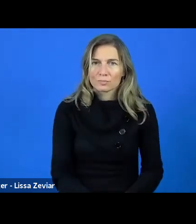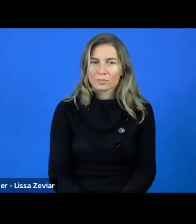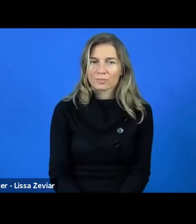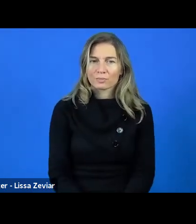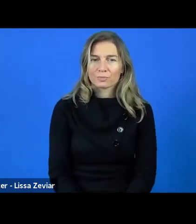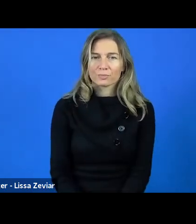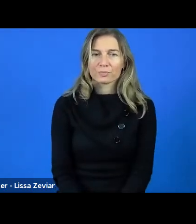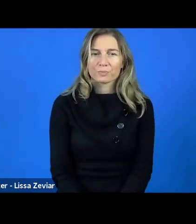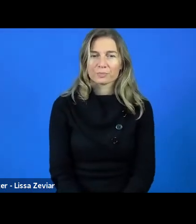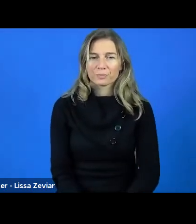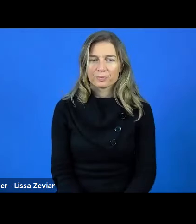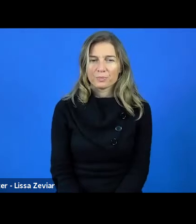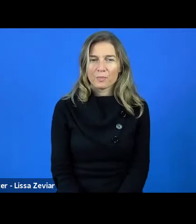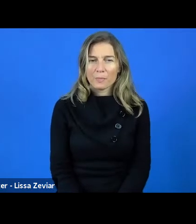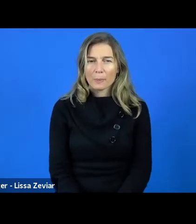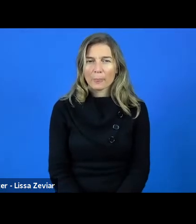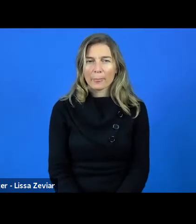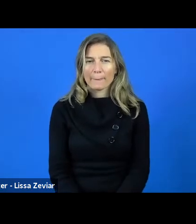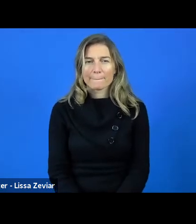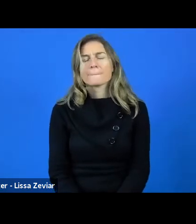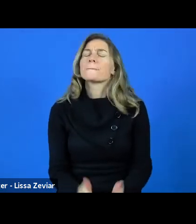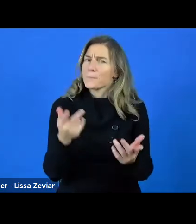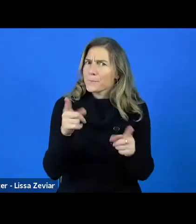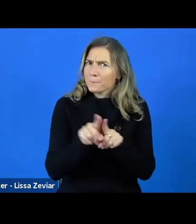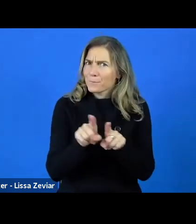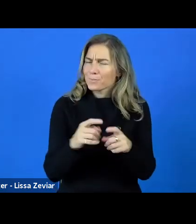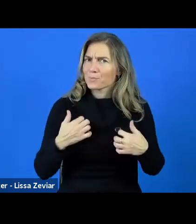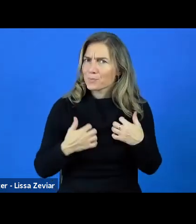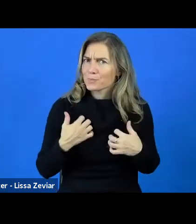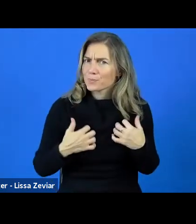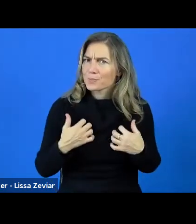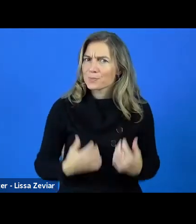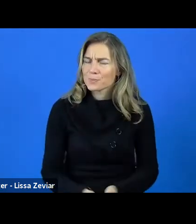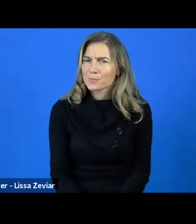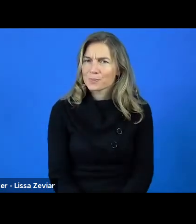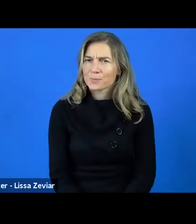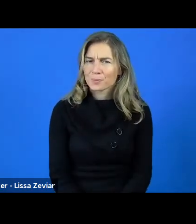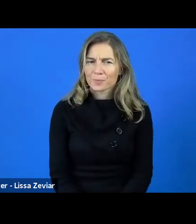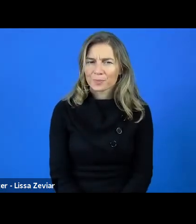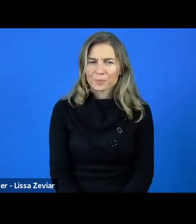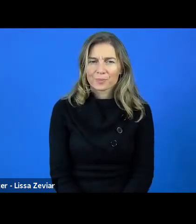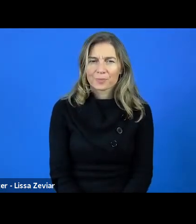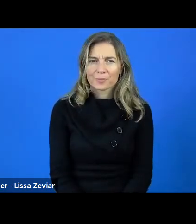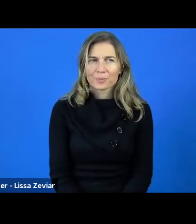I think this is also very interesting. And in this programme, in this MMF,